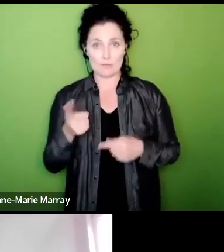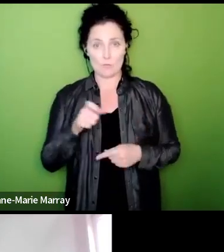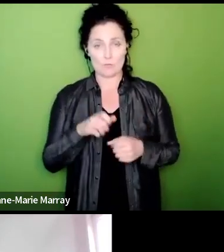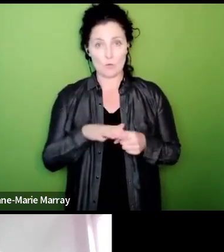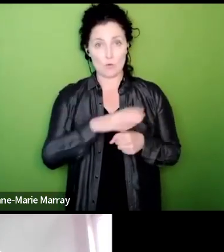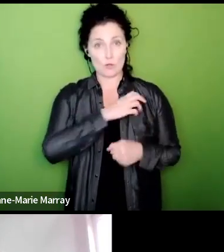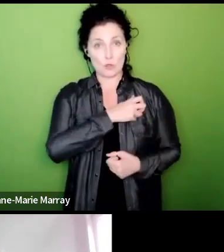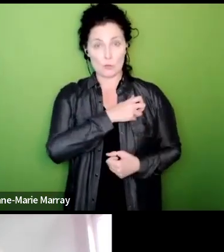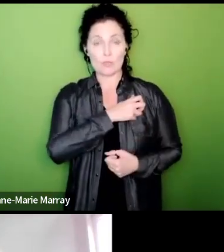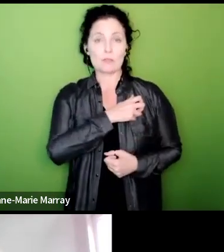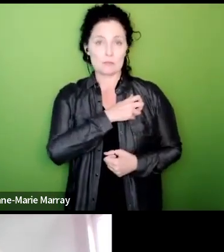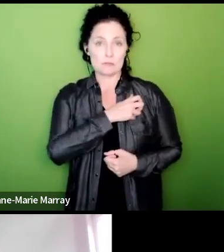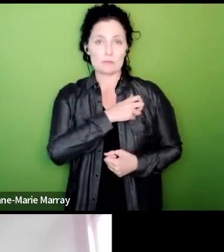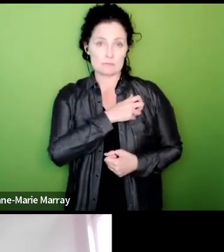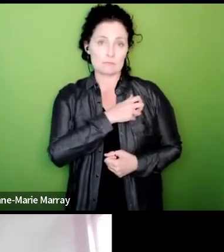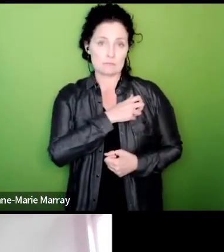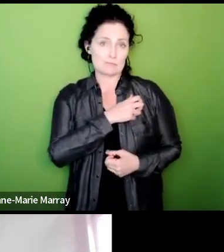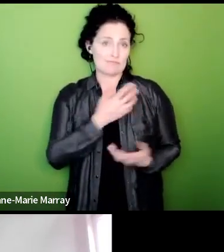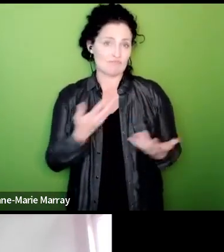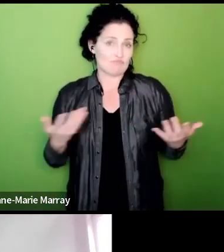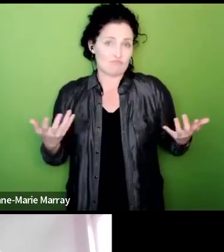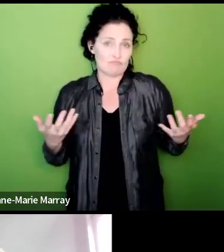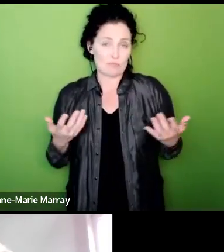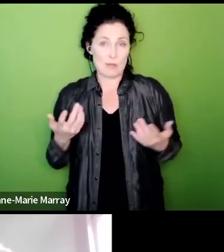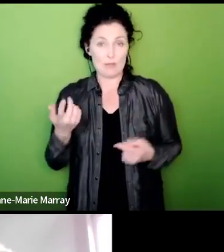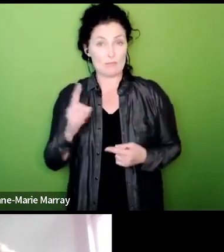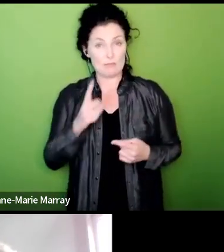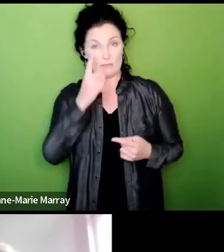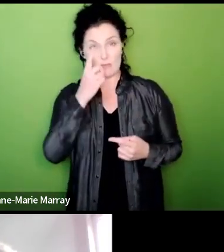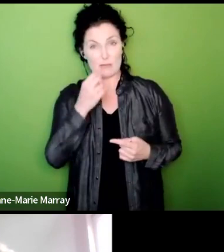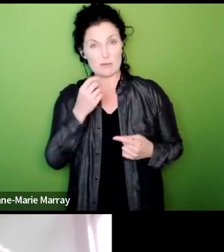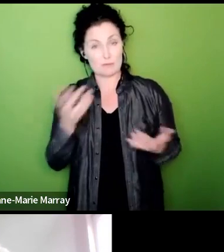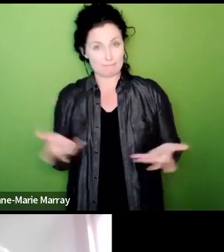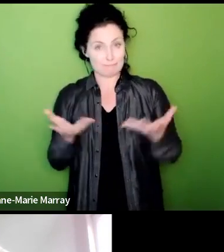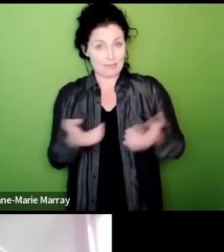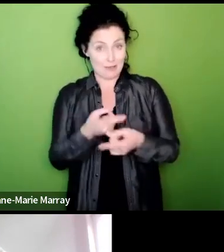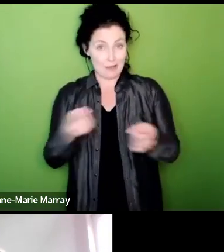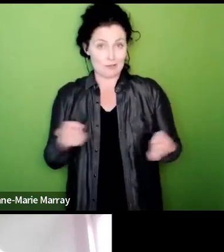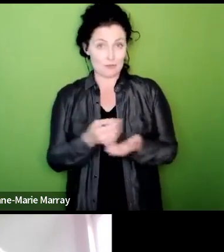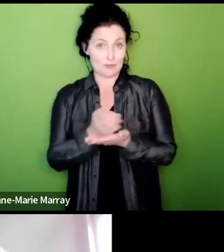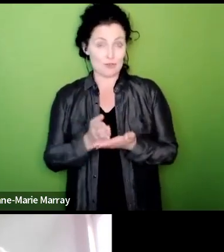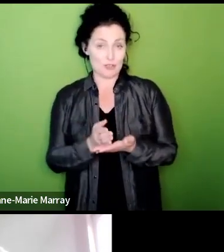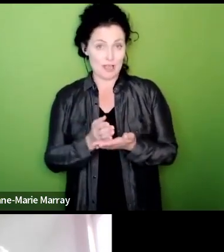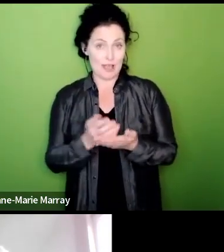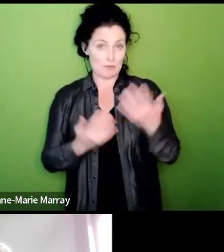um and and by all means people are encouraged to share those um and I don't know Mark I